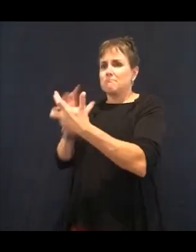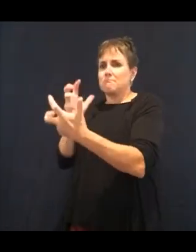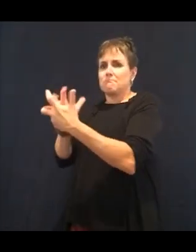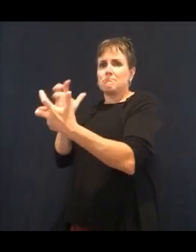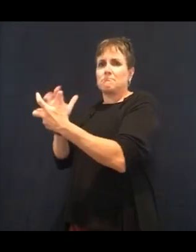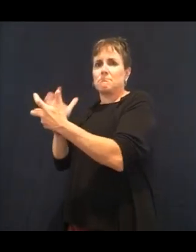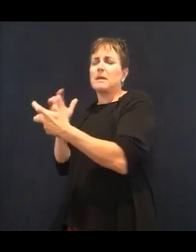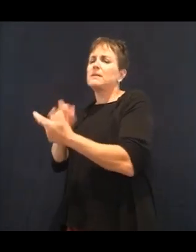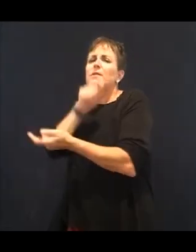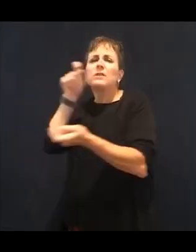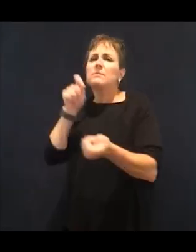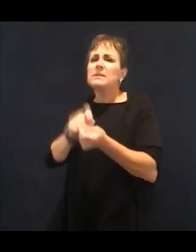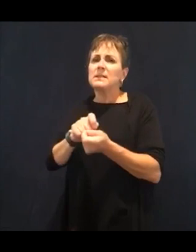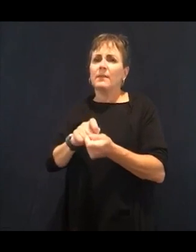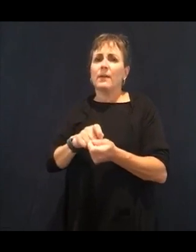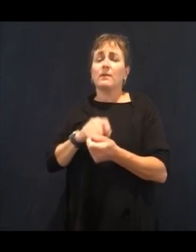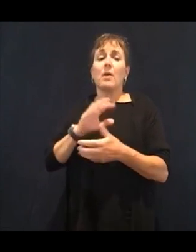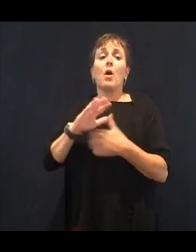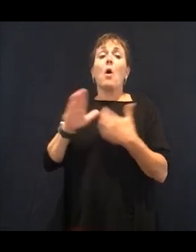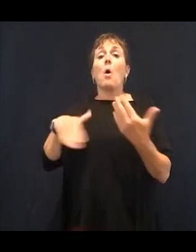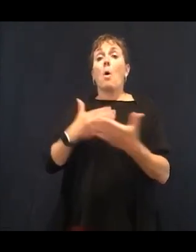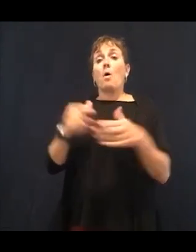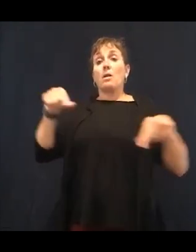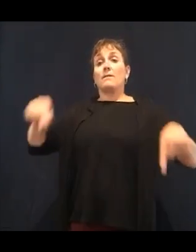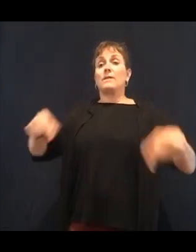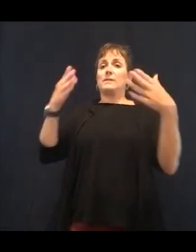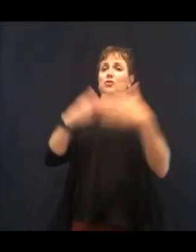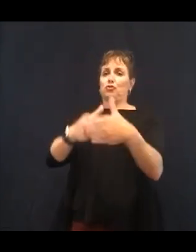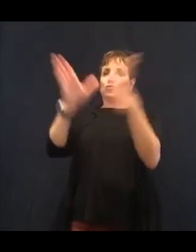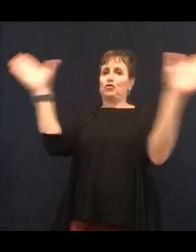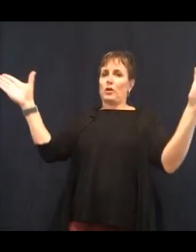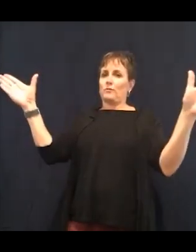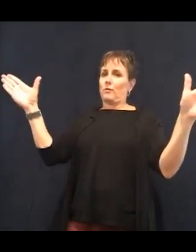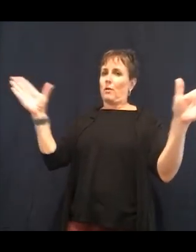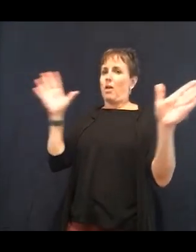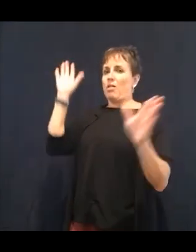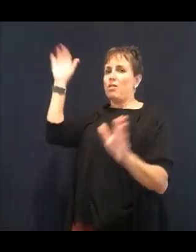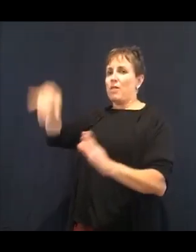right here and now starting today or tomorrow. OK. So we want food